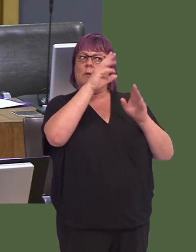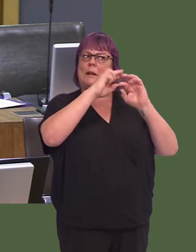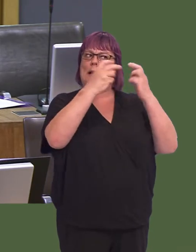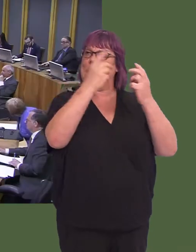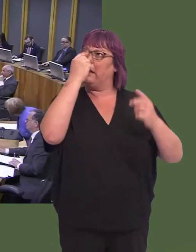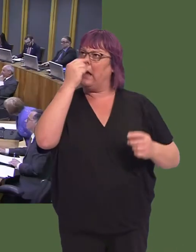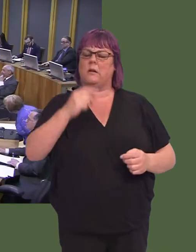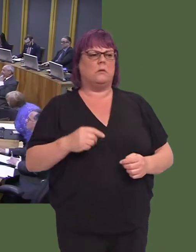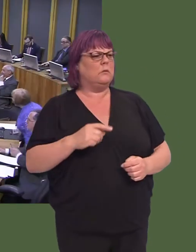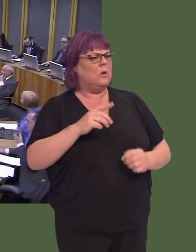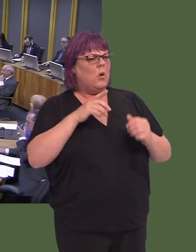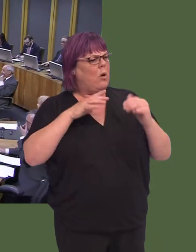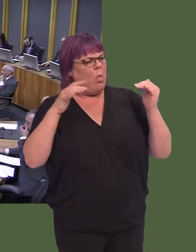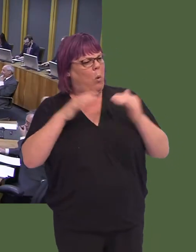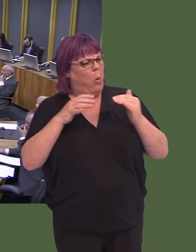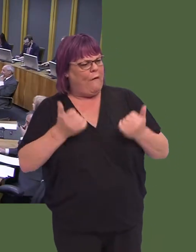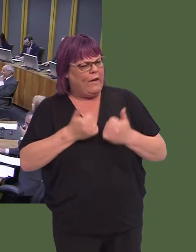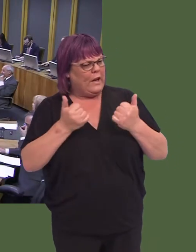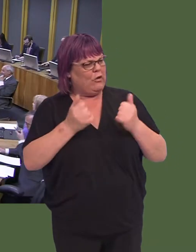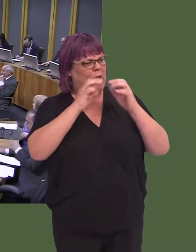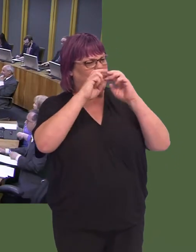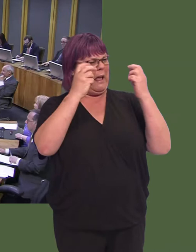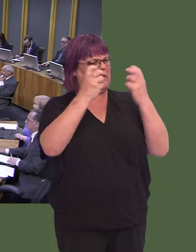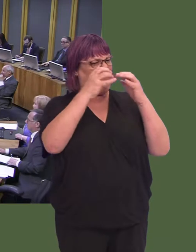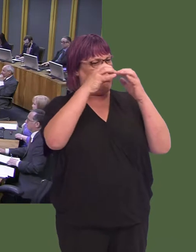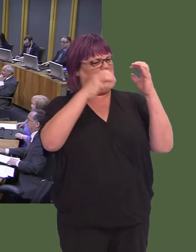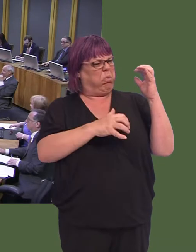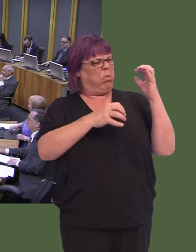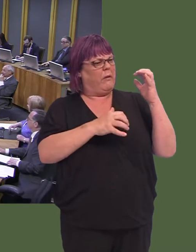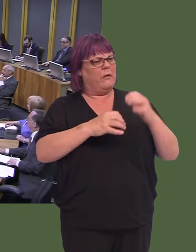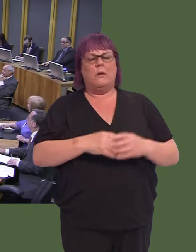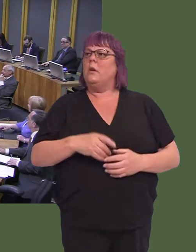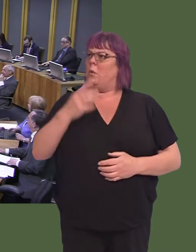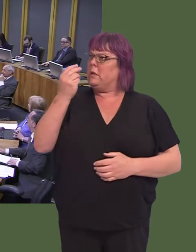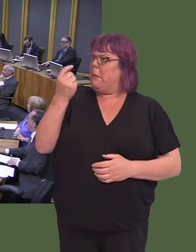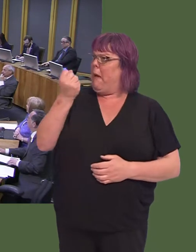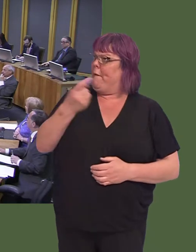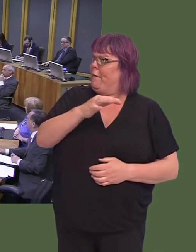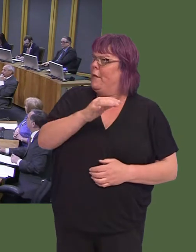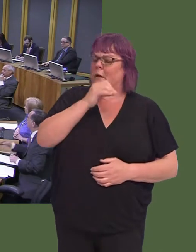Carwyn Jones AM: The castle was actually almost demolished after the war, because there was so little of it left tható Suzy Davies AM: There's enough of it left.